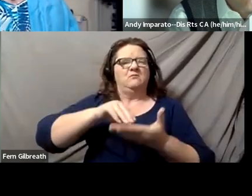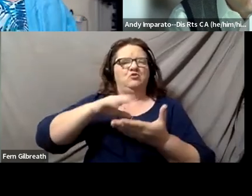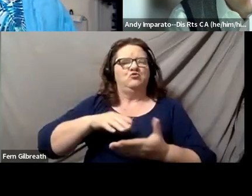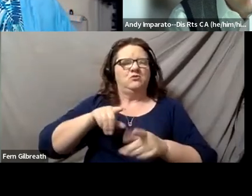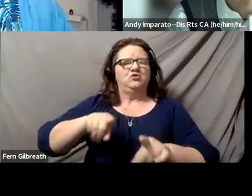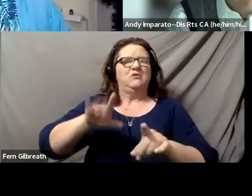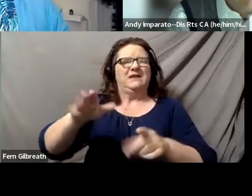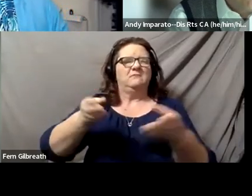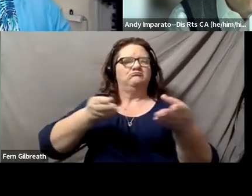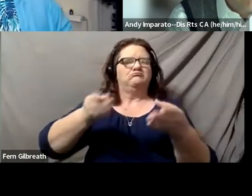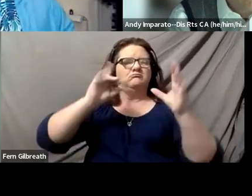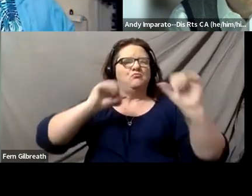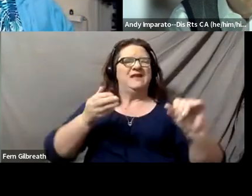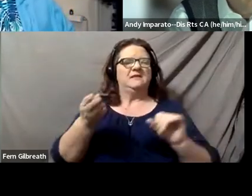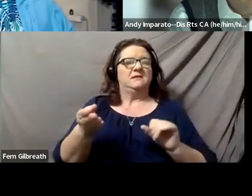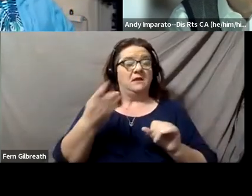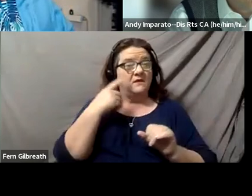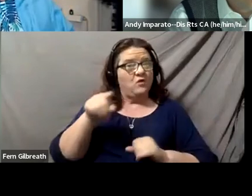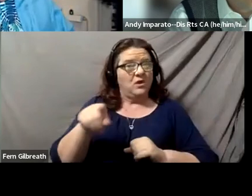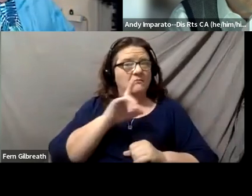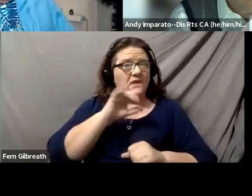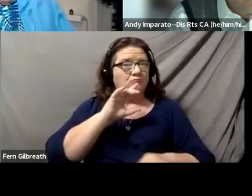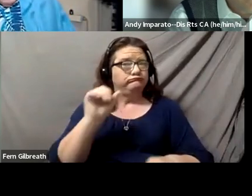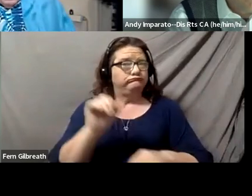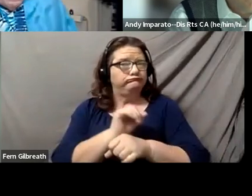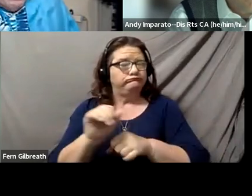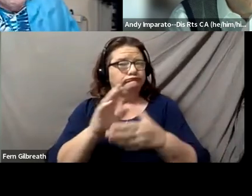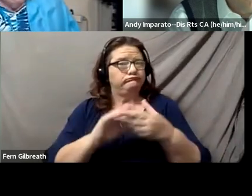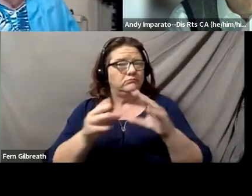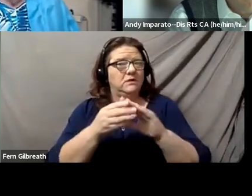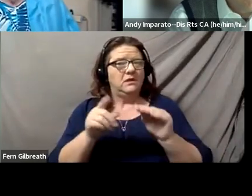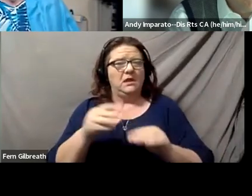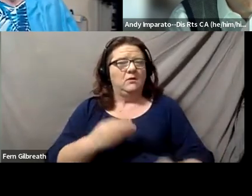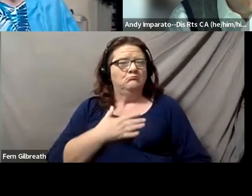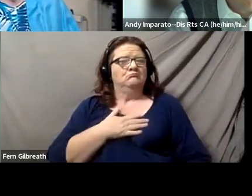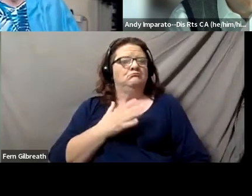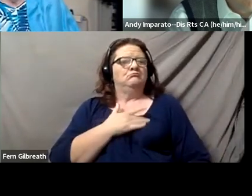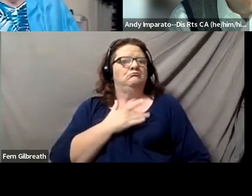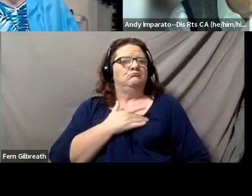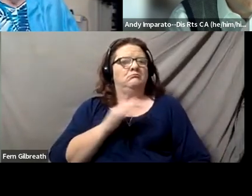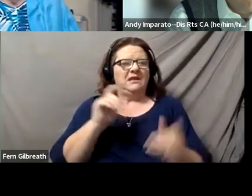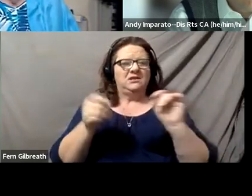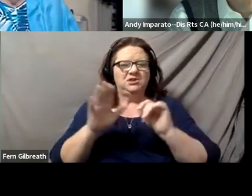and for him, that was very real, like he was moved by it. It's changed him as a leader,